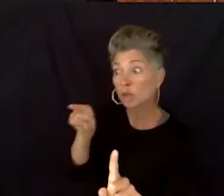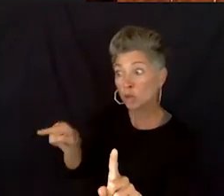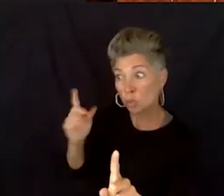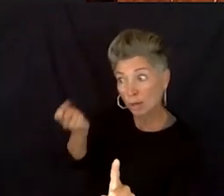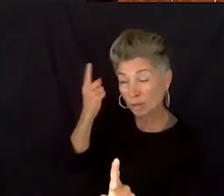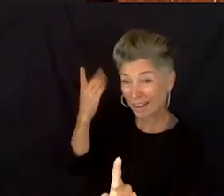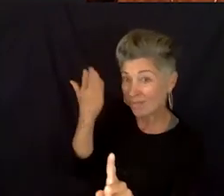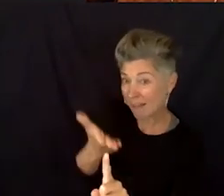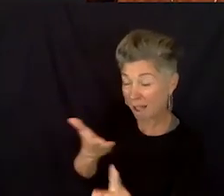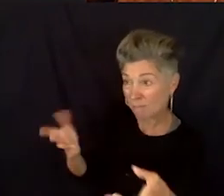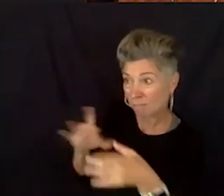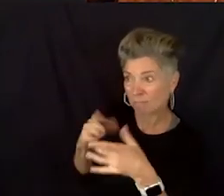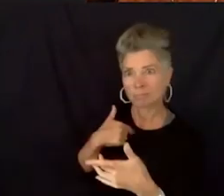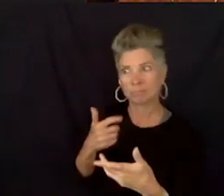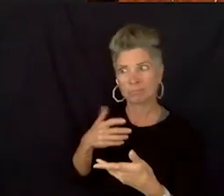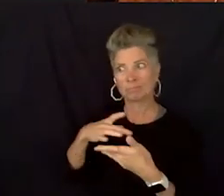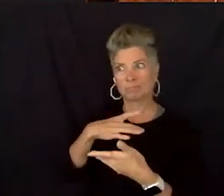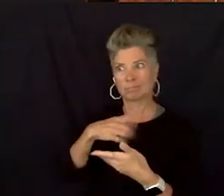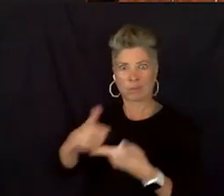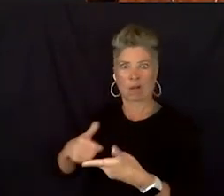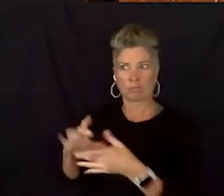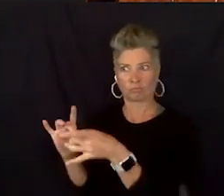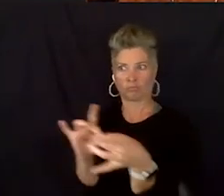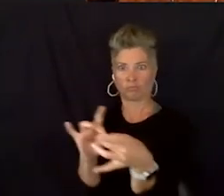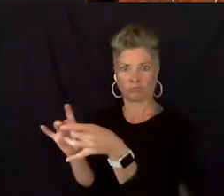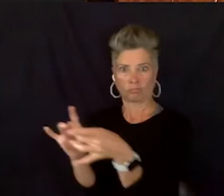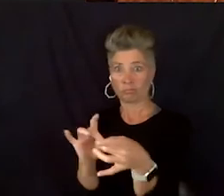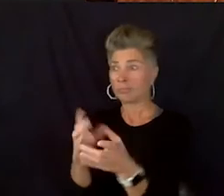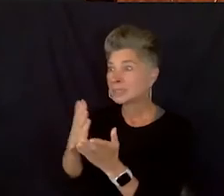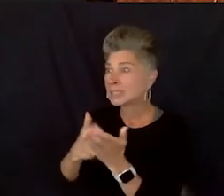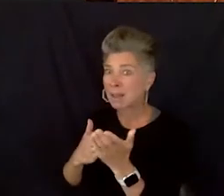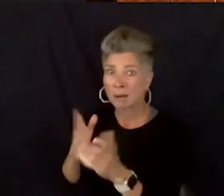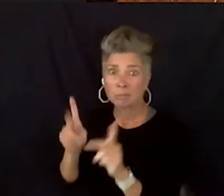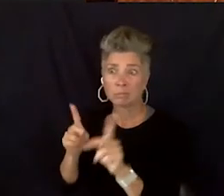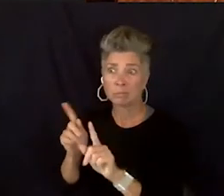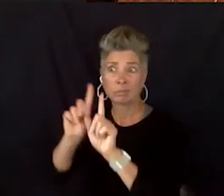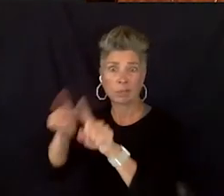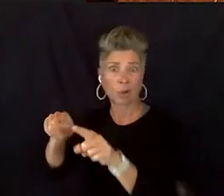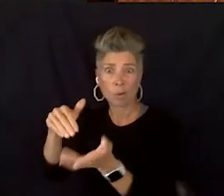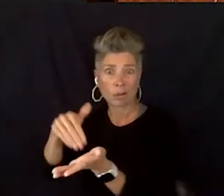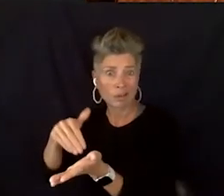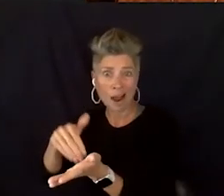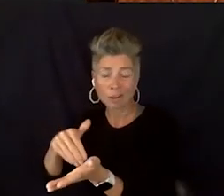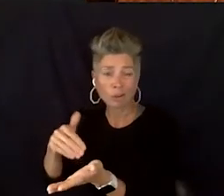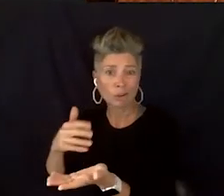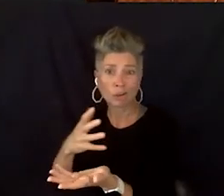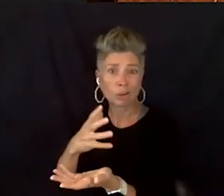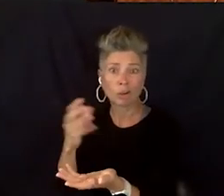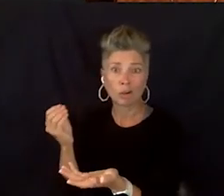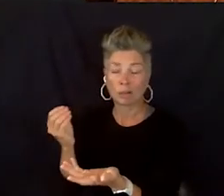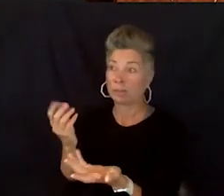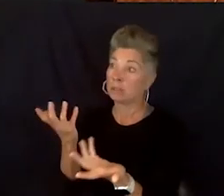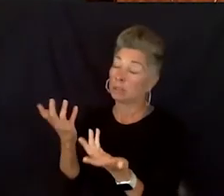So many times we go to the doctor and we, um... we go to the doctor and